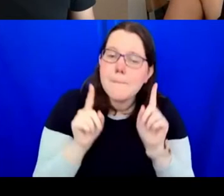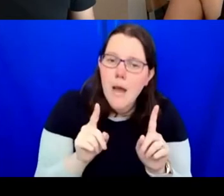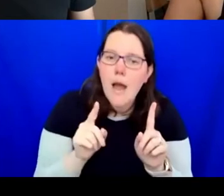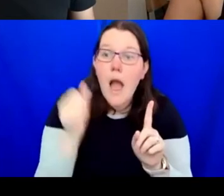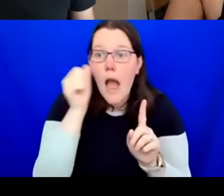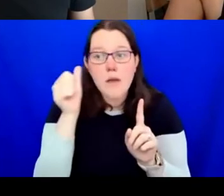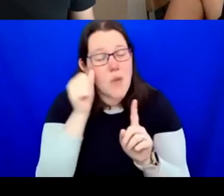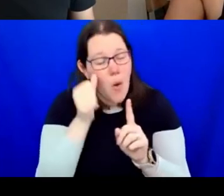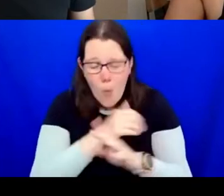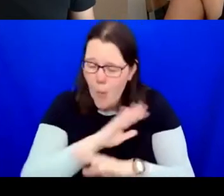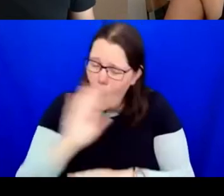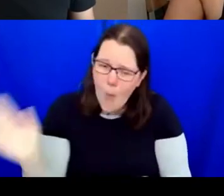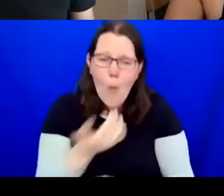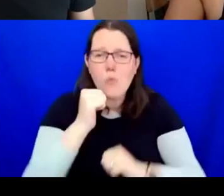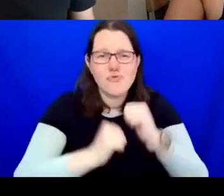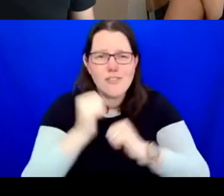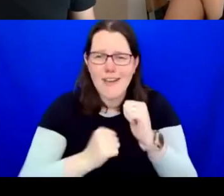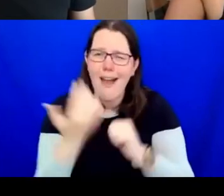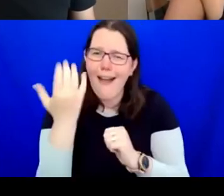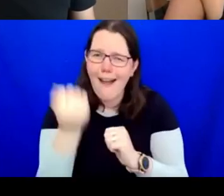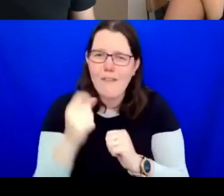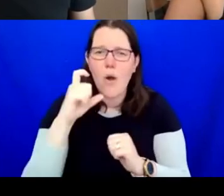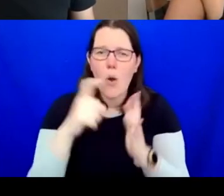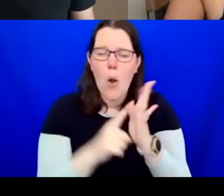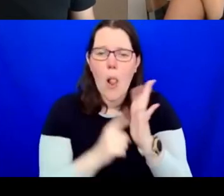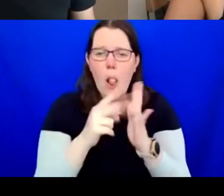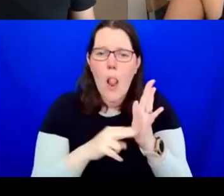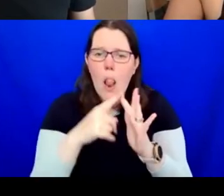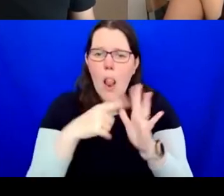and most people think of our institutions as systems that create oppression and they will